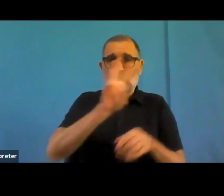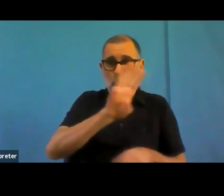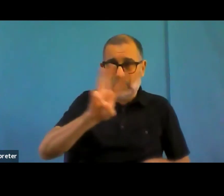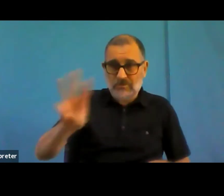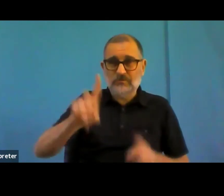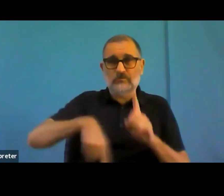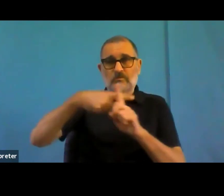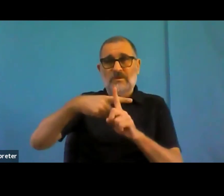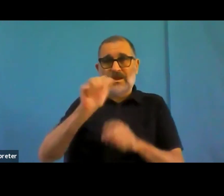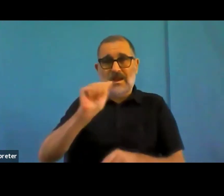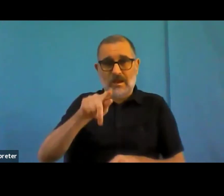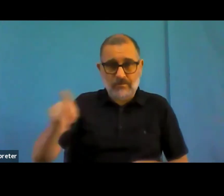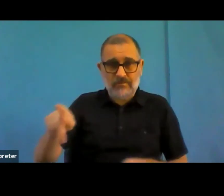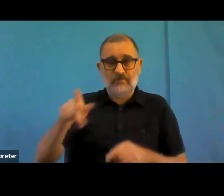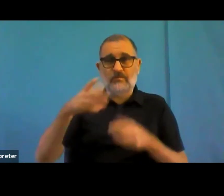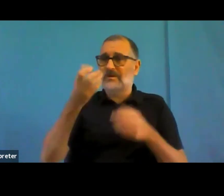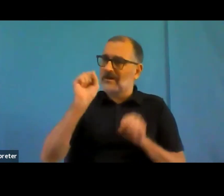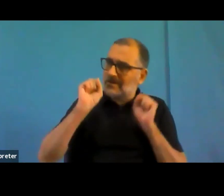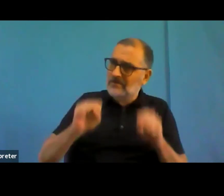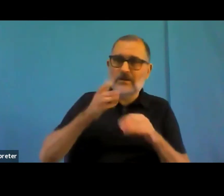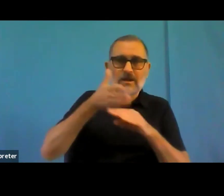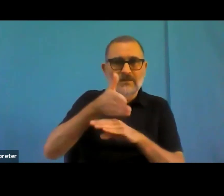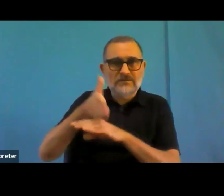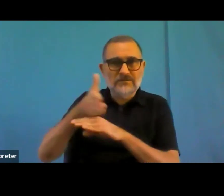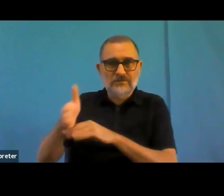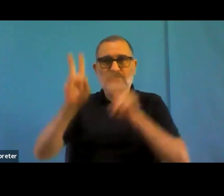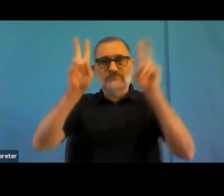And I was really happy to hear this from someone else than myself, because this is what we